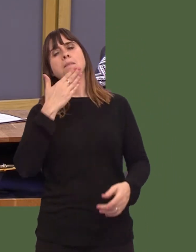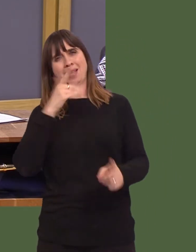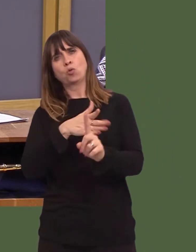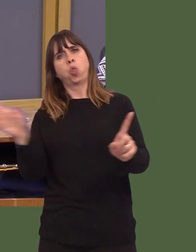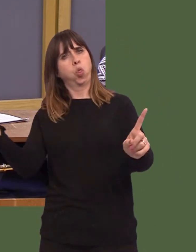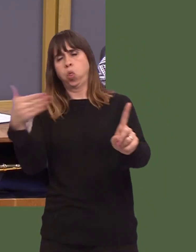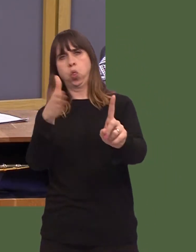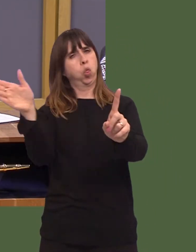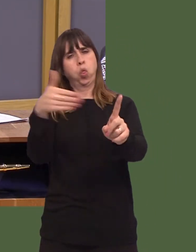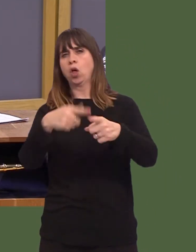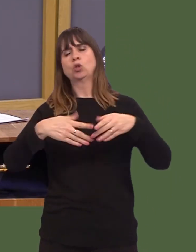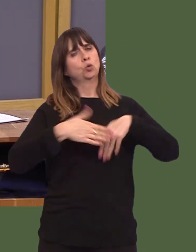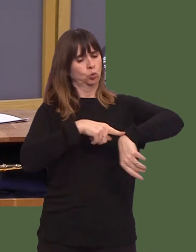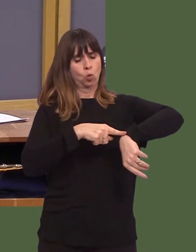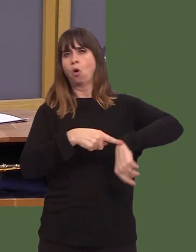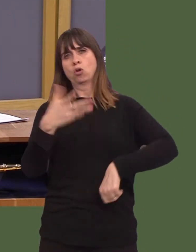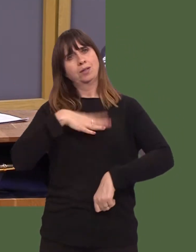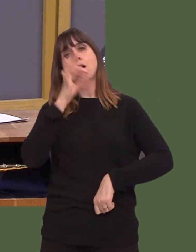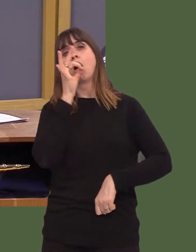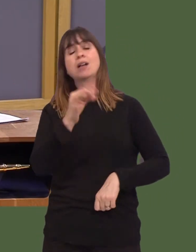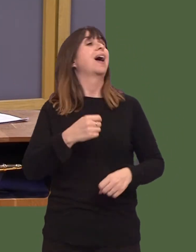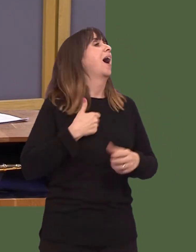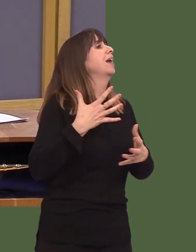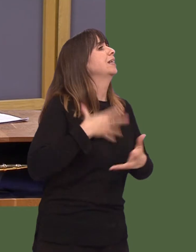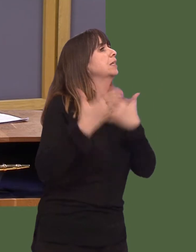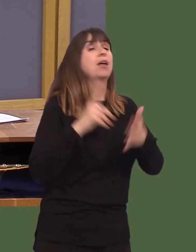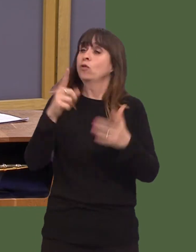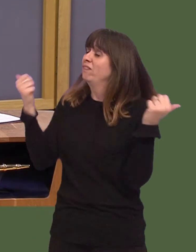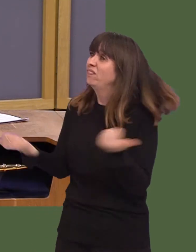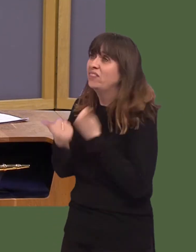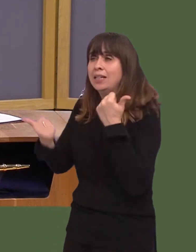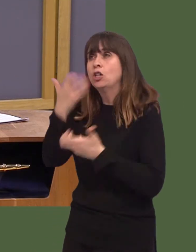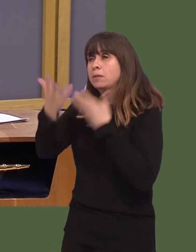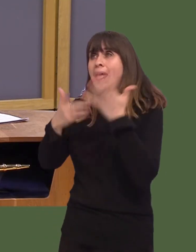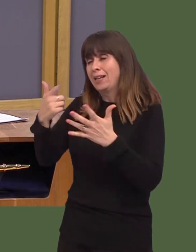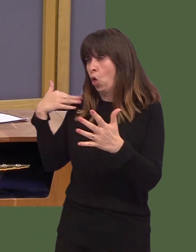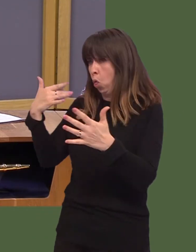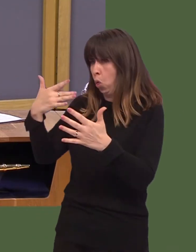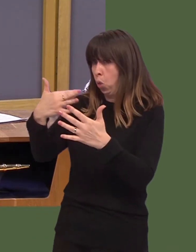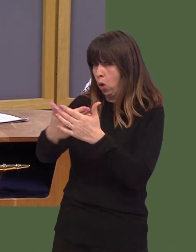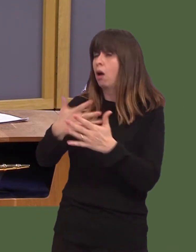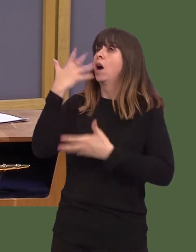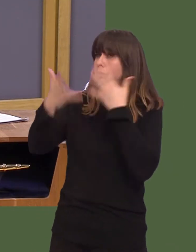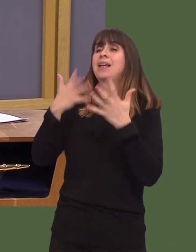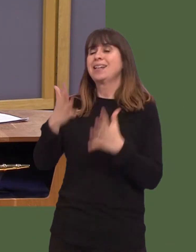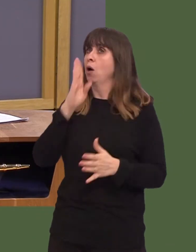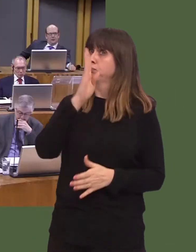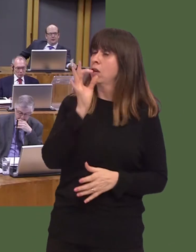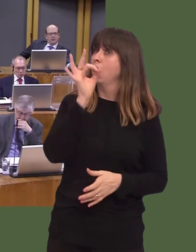Dawn Bowden: I need to explainó Y Llywydd / The Llywydd: No, youíve already explained your explanation, now get to your question, please. Dawn Bowden: Okay.